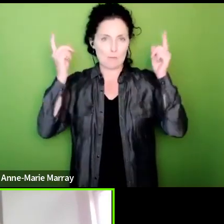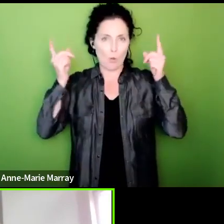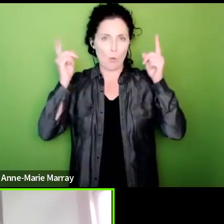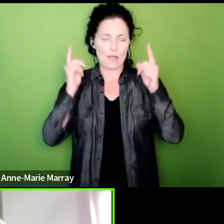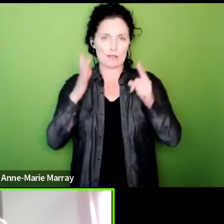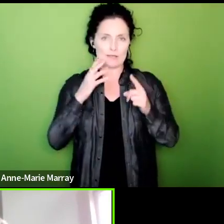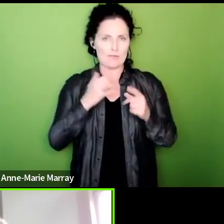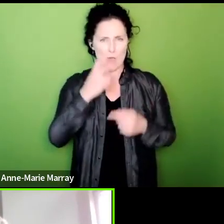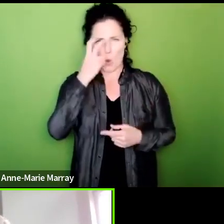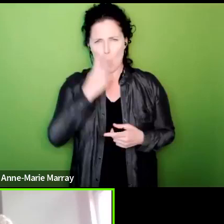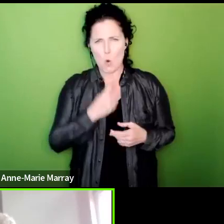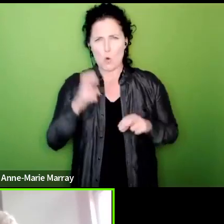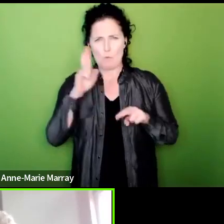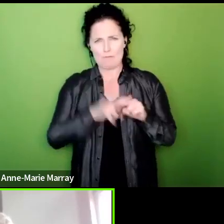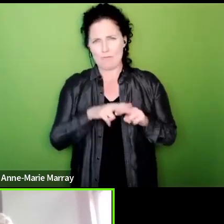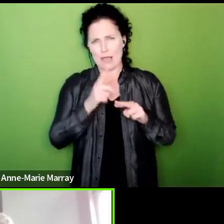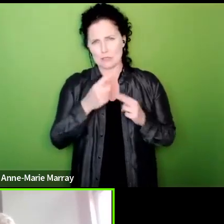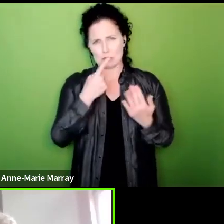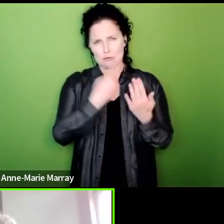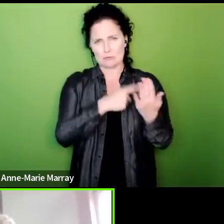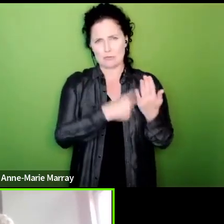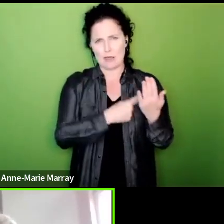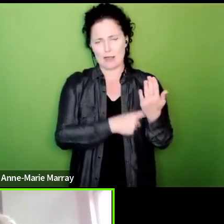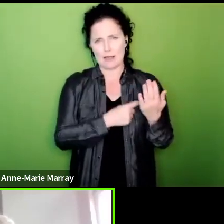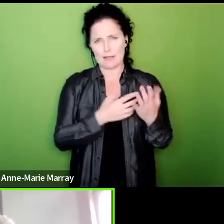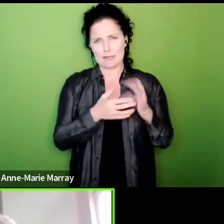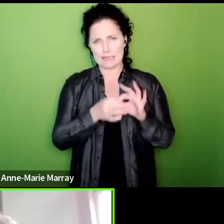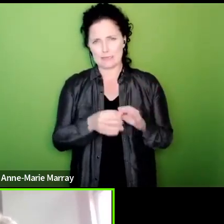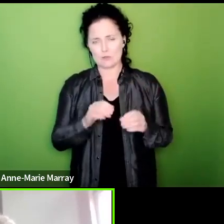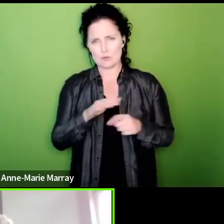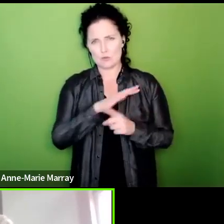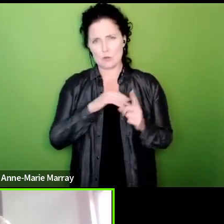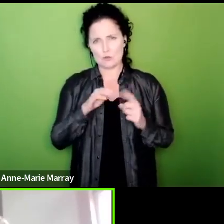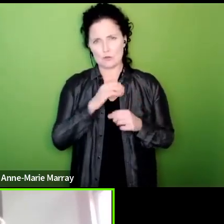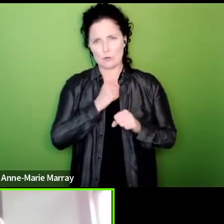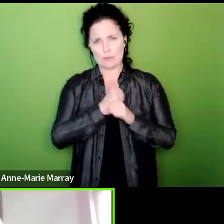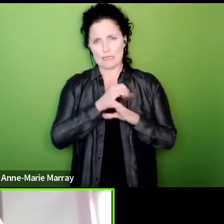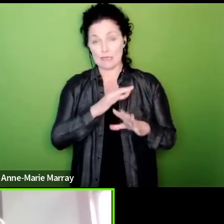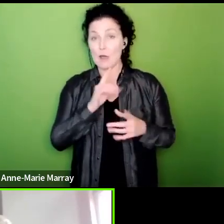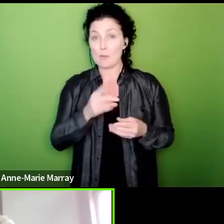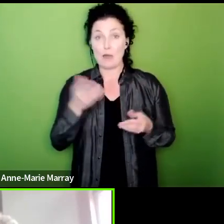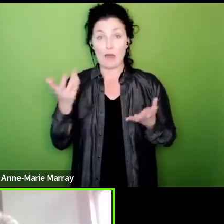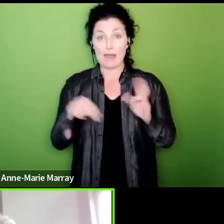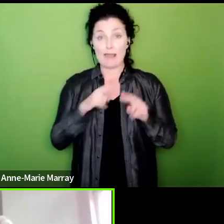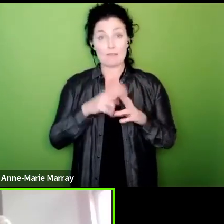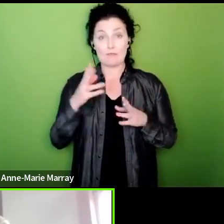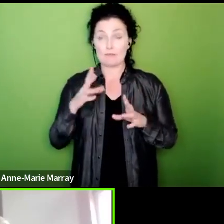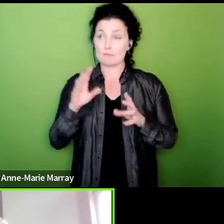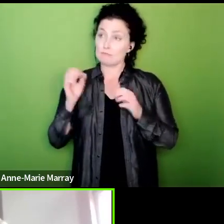um but but I would suggest forwarding on what the union is saying officially is it cannot be